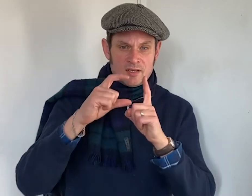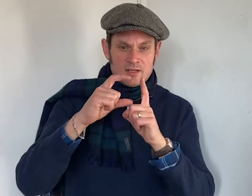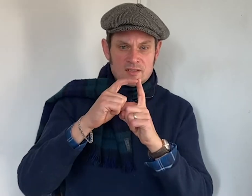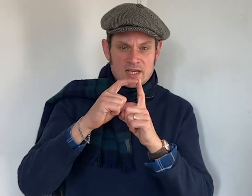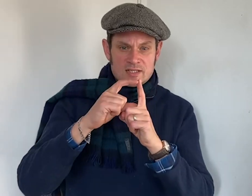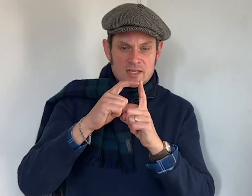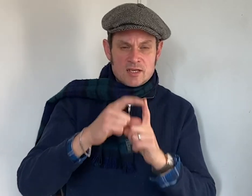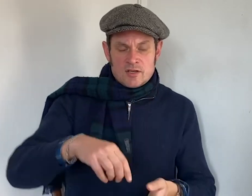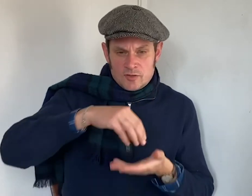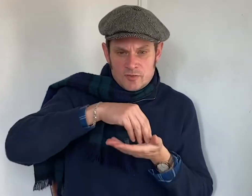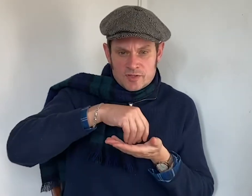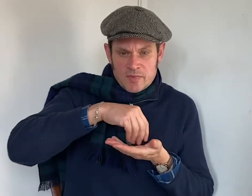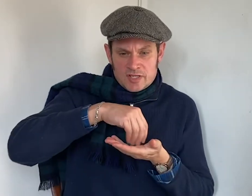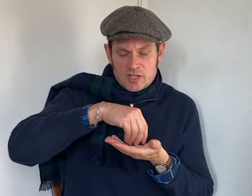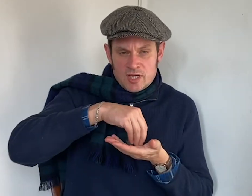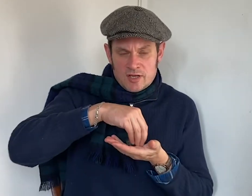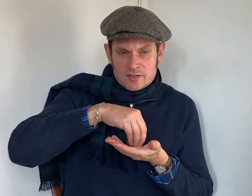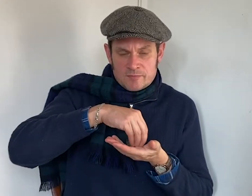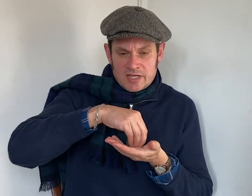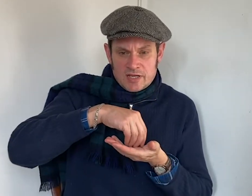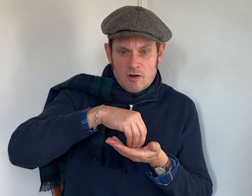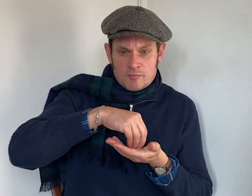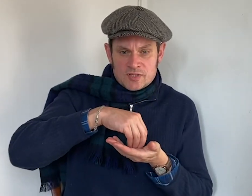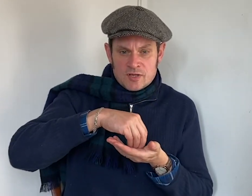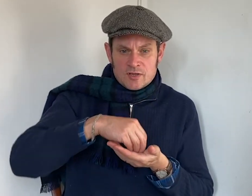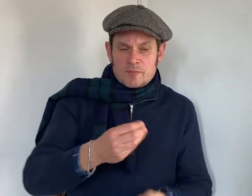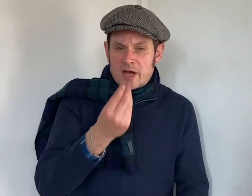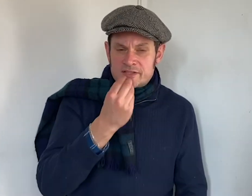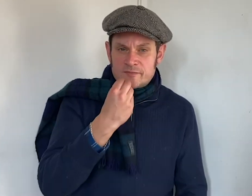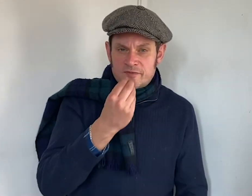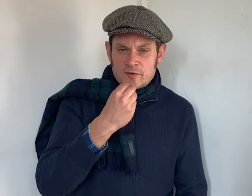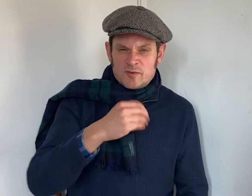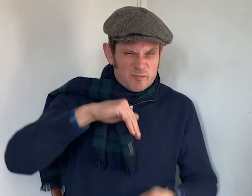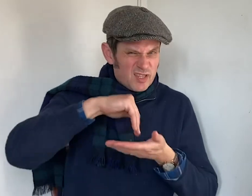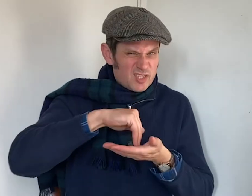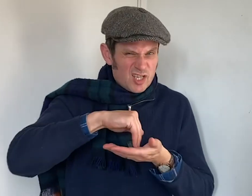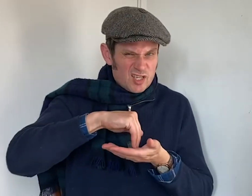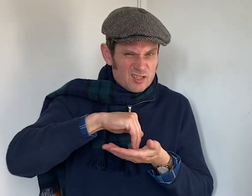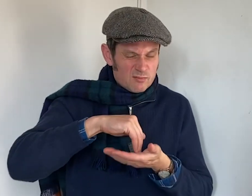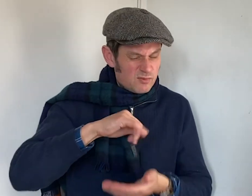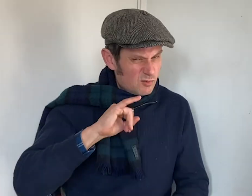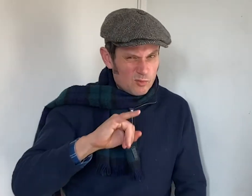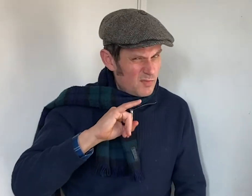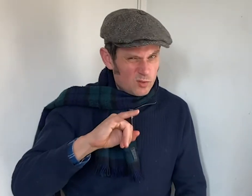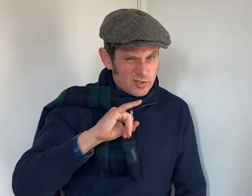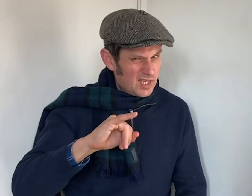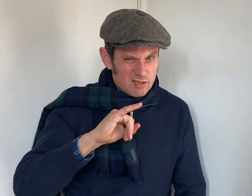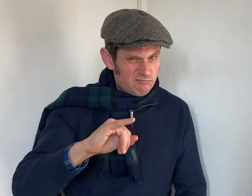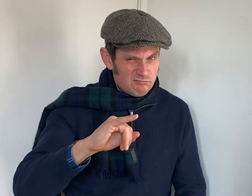Daisy used the money she earned picking hops to buy some food but the cheese was all mouldy.